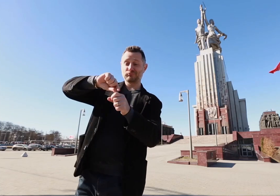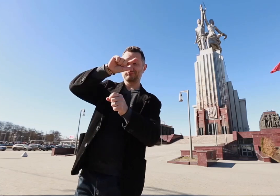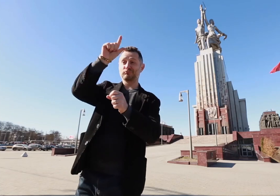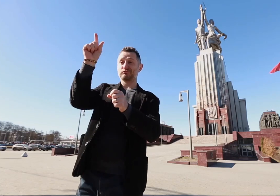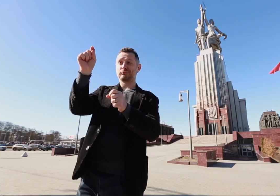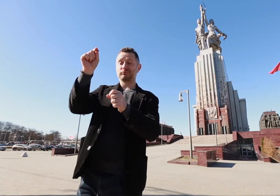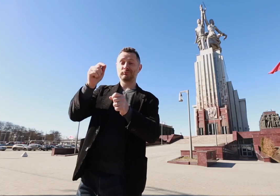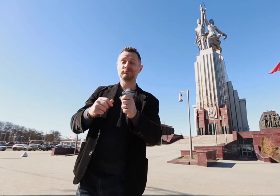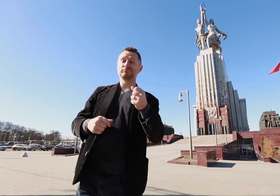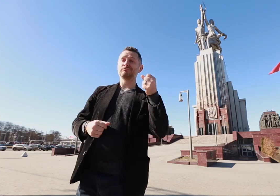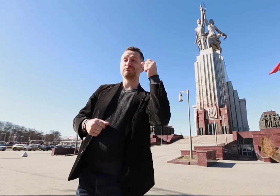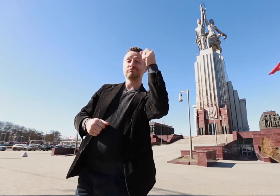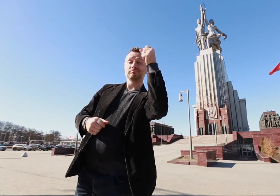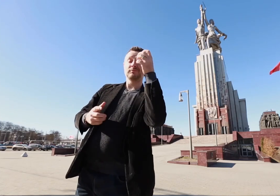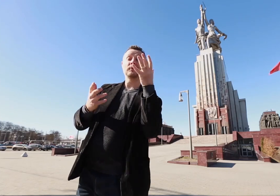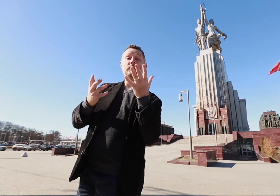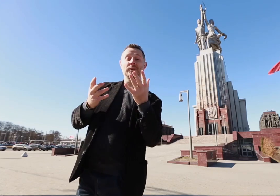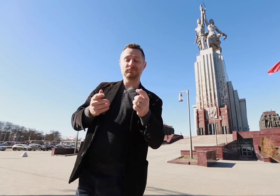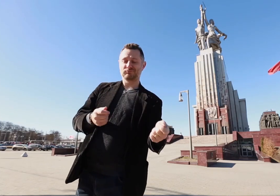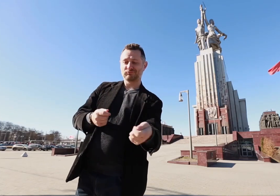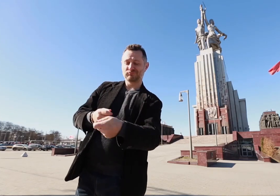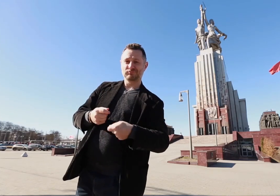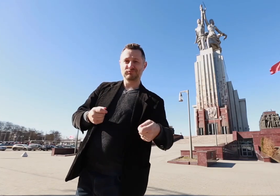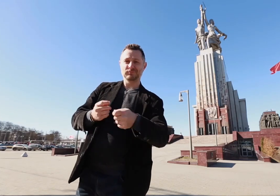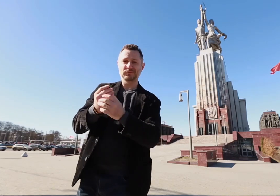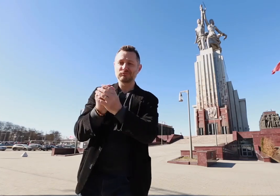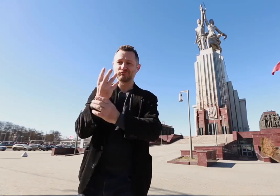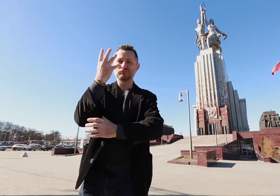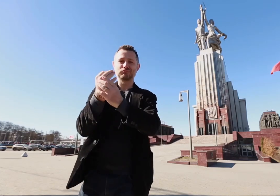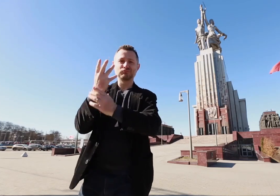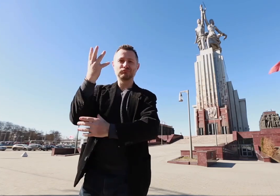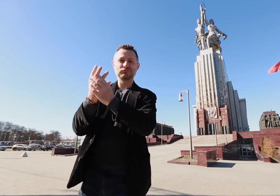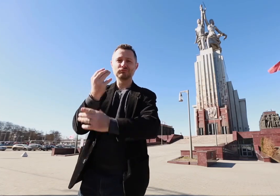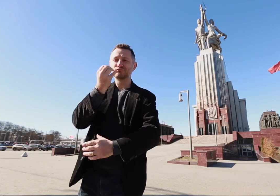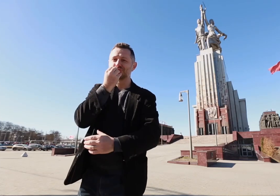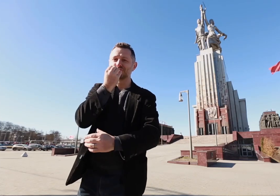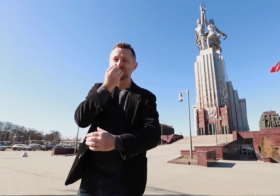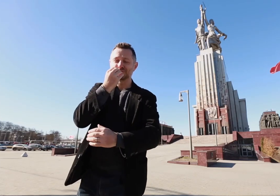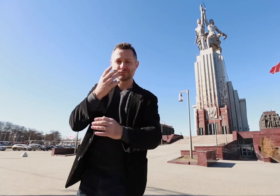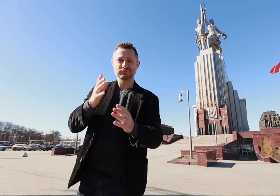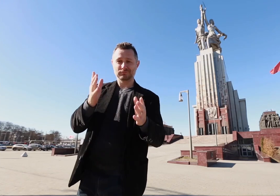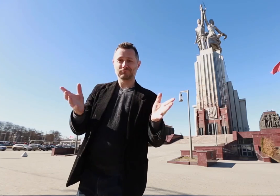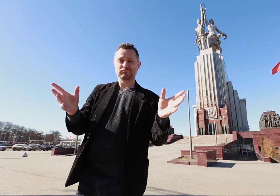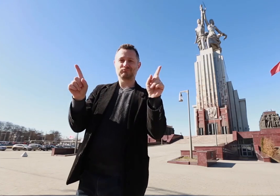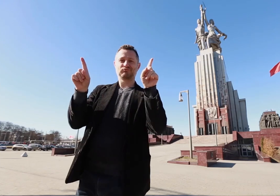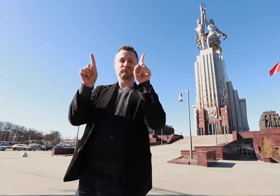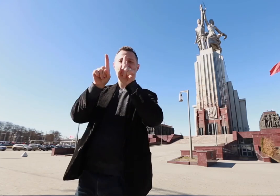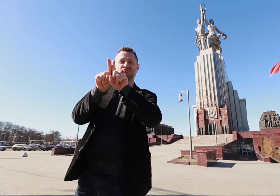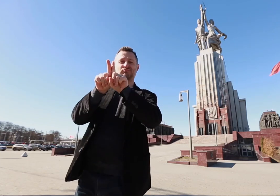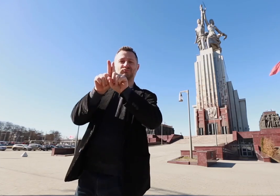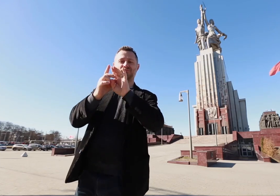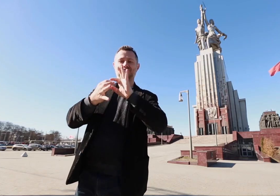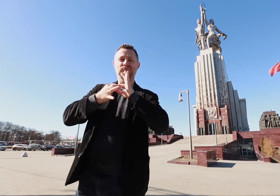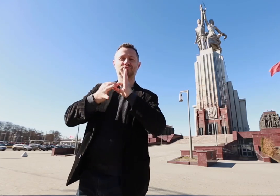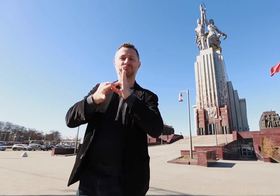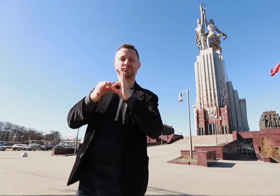agriculture. They are standing together to show the equality of men and women in Soviet times.